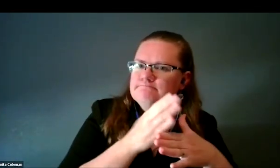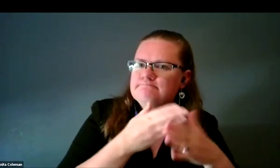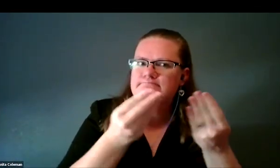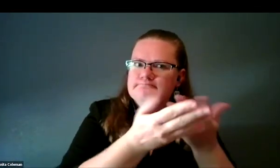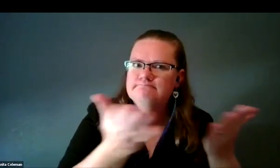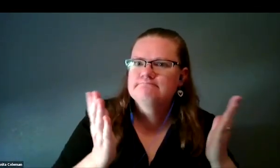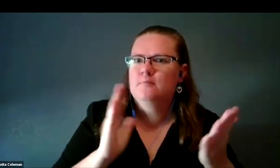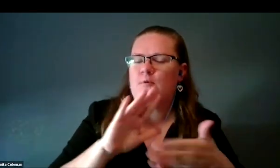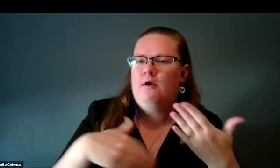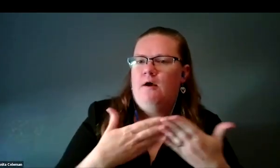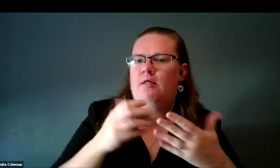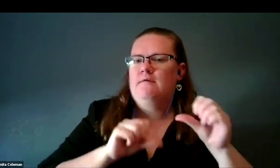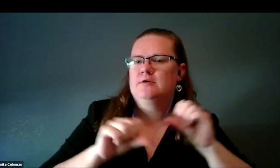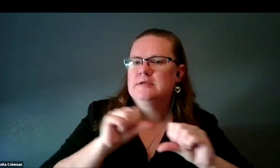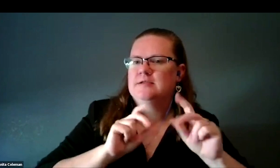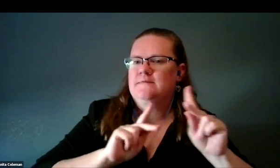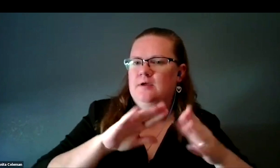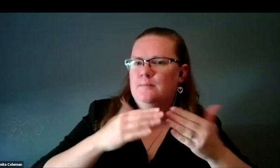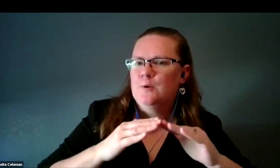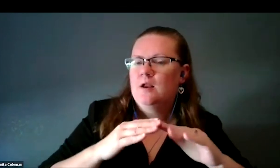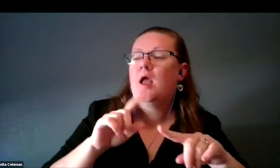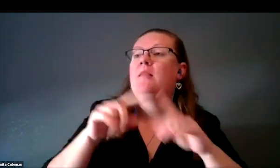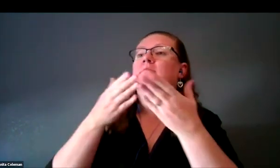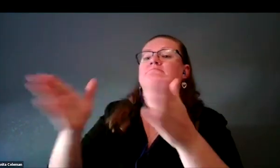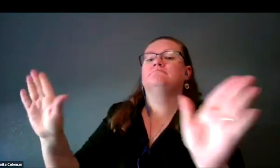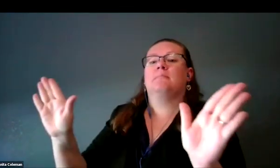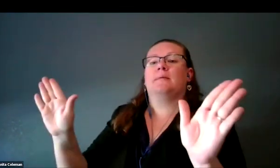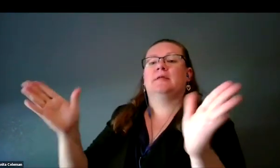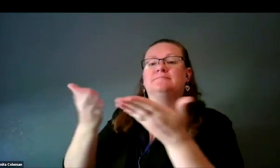among our scientific colleagues, but also with the public.